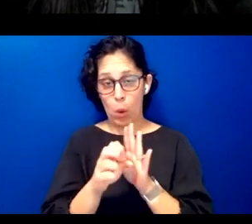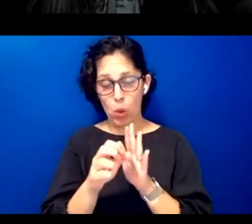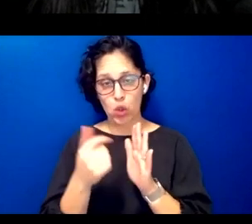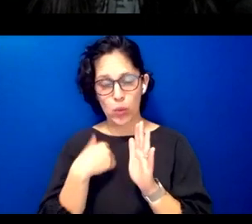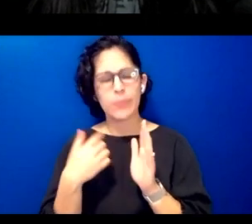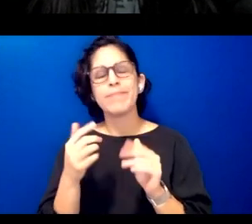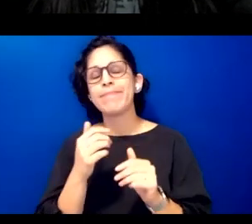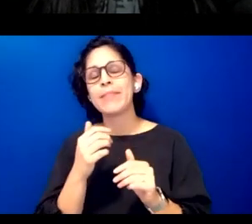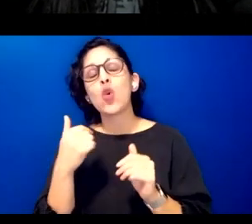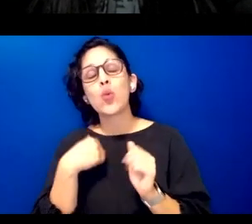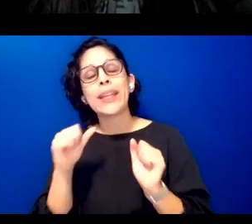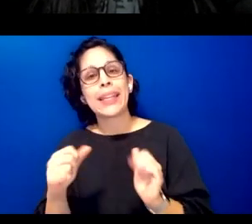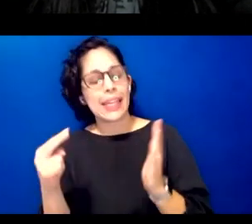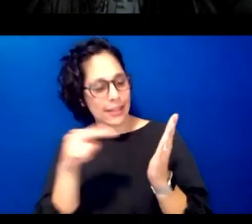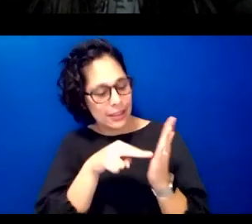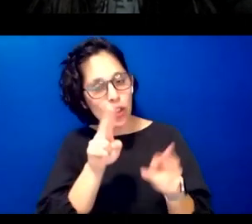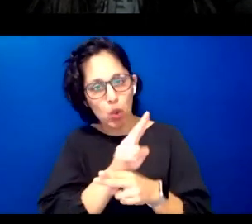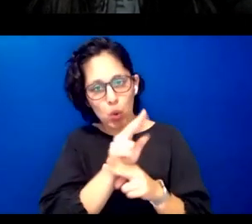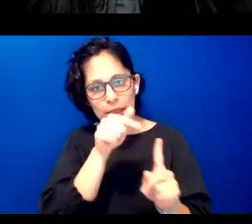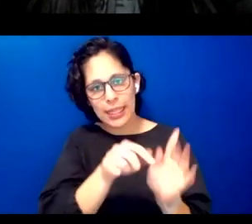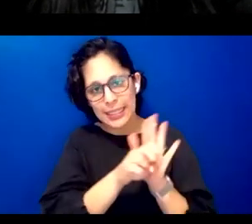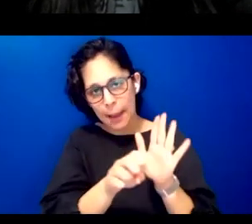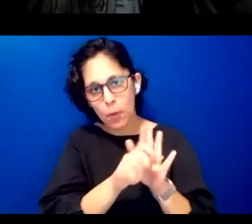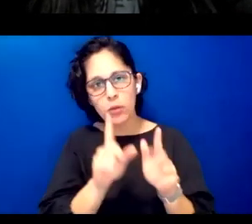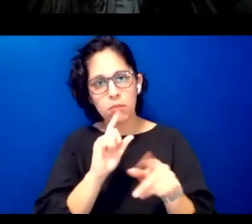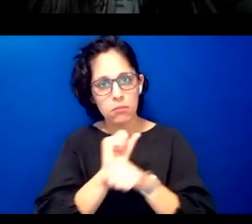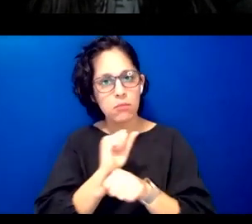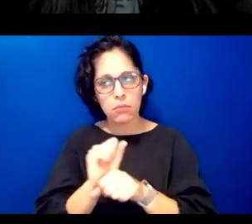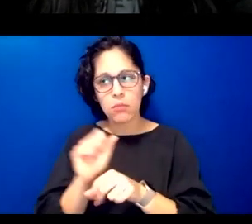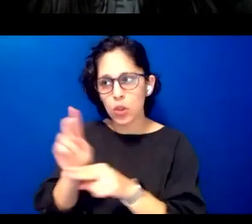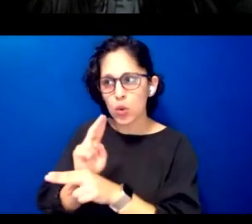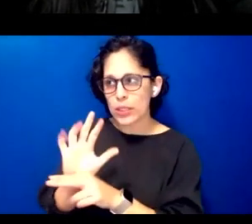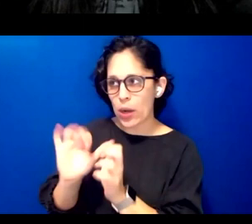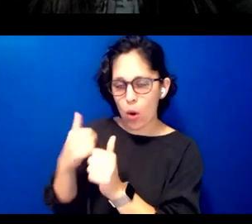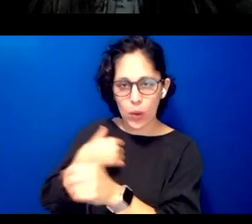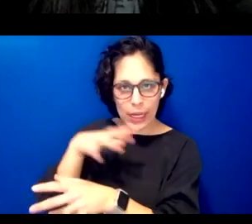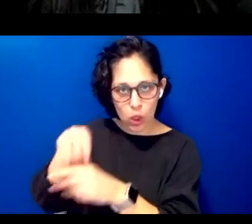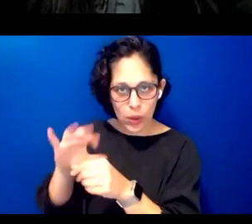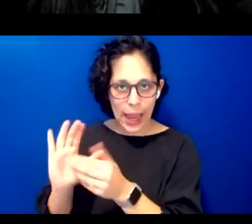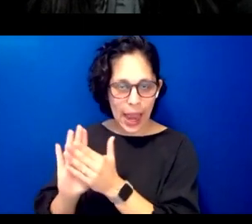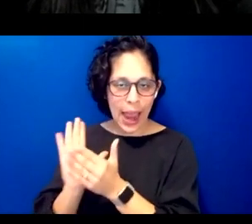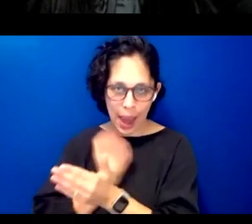our practice by engaging our community for the benefit of our community be it building